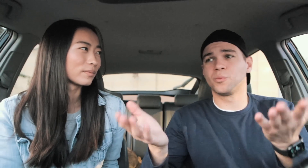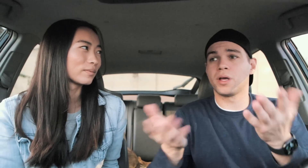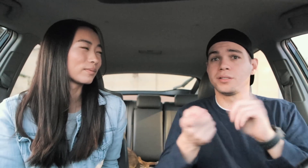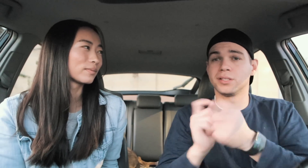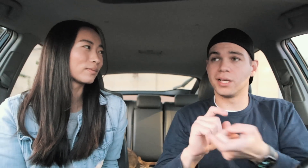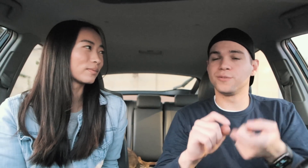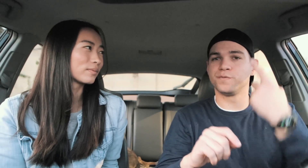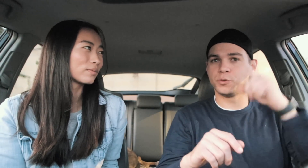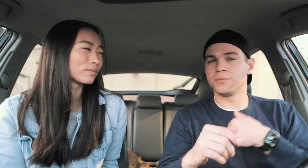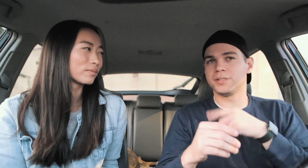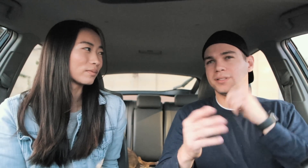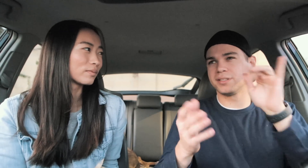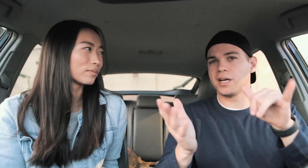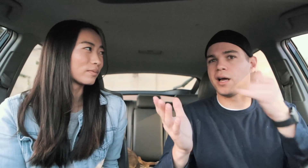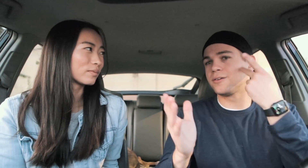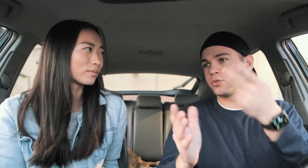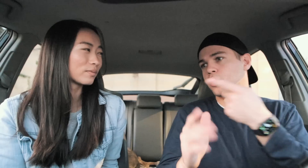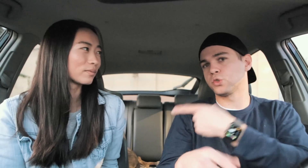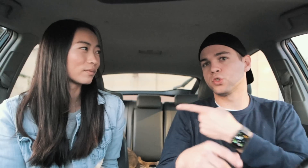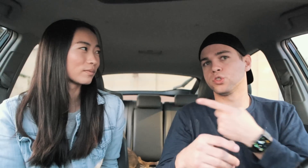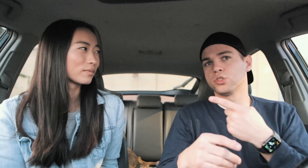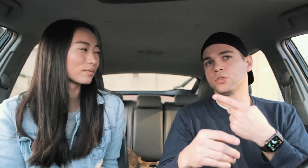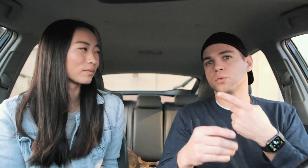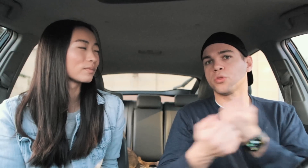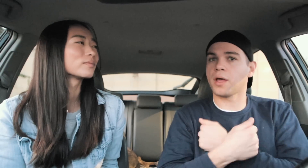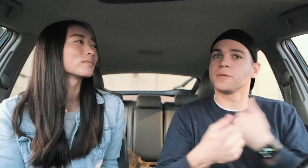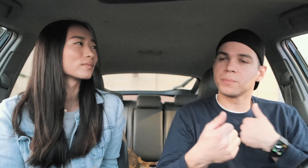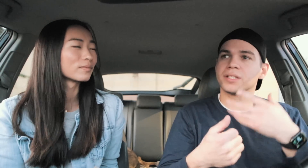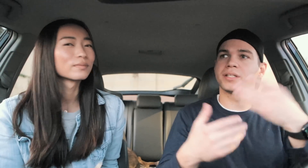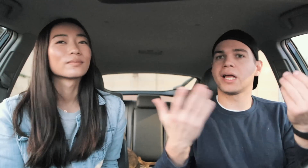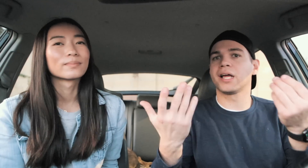really what changed for me was that I saw she loved me